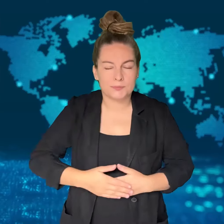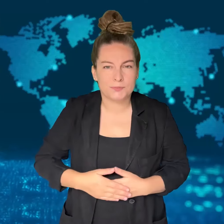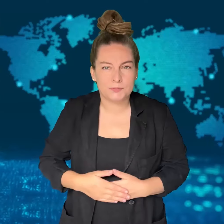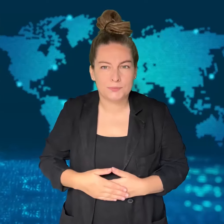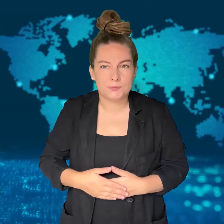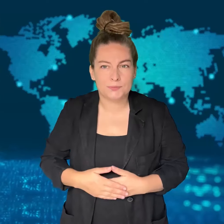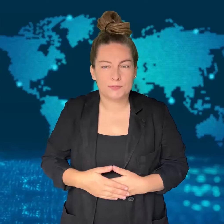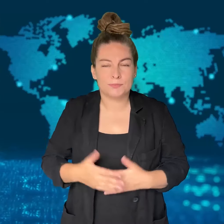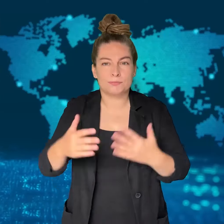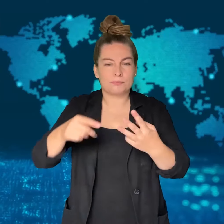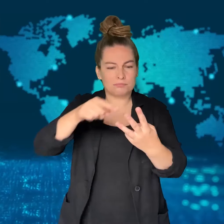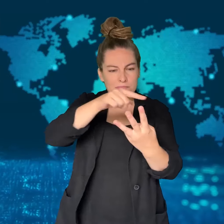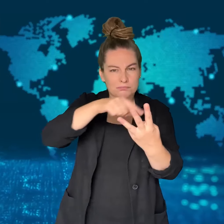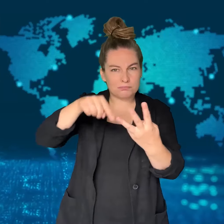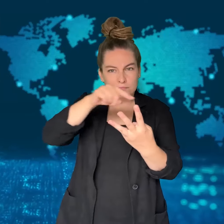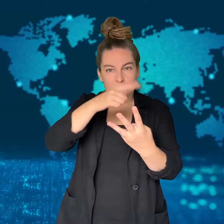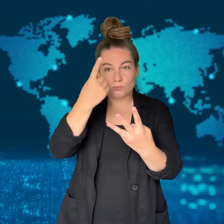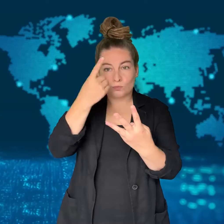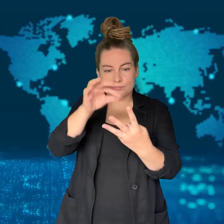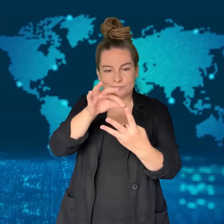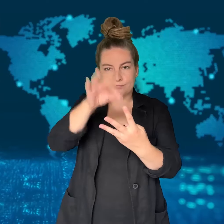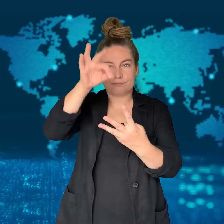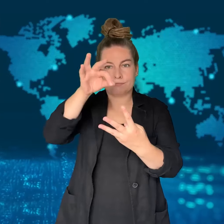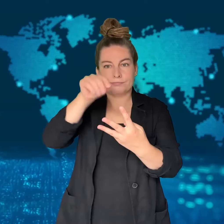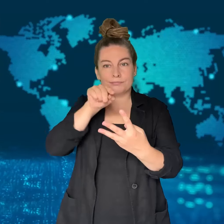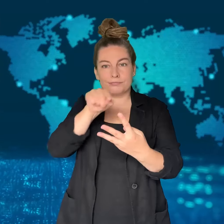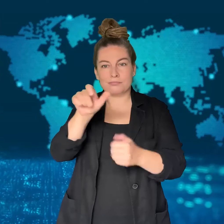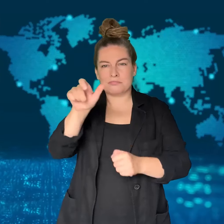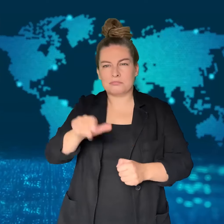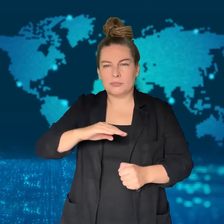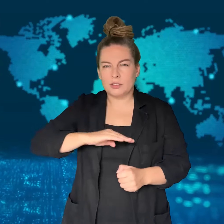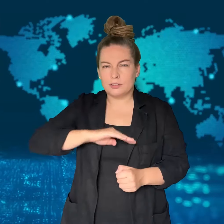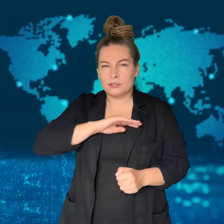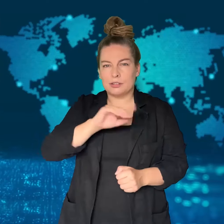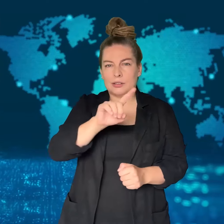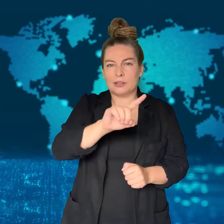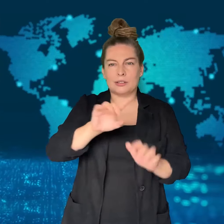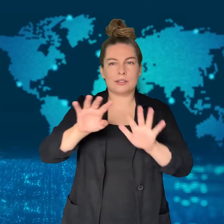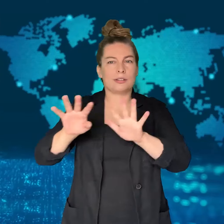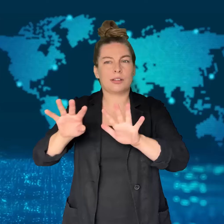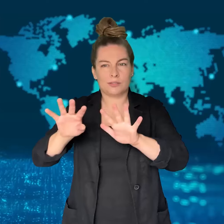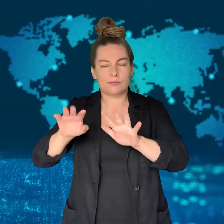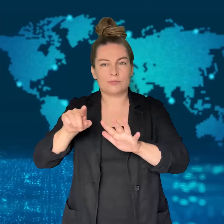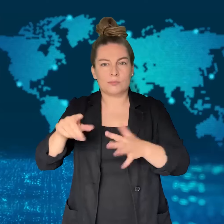a few days later.